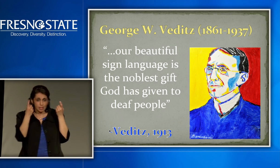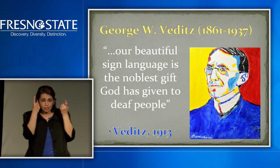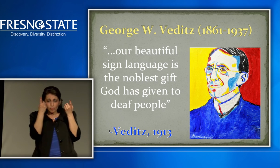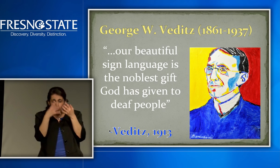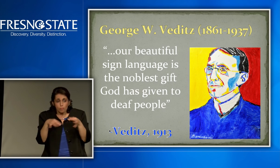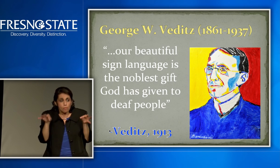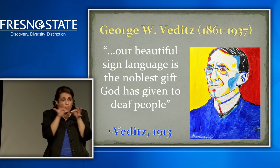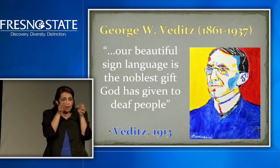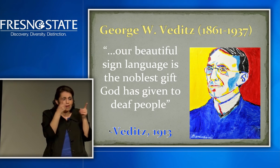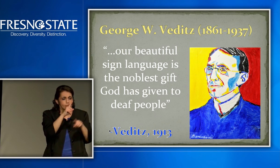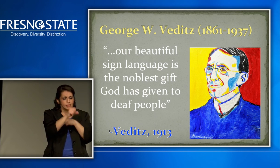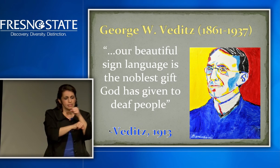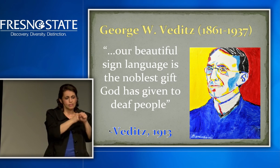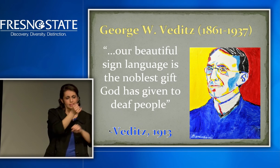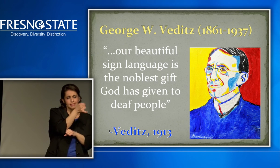record .